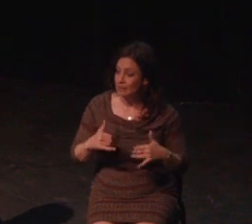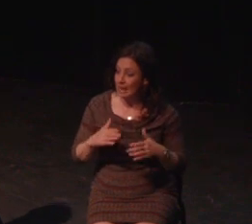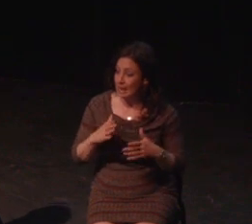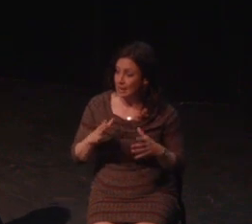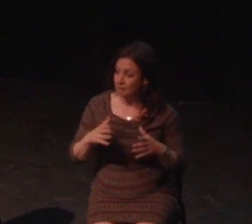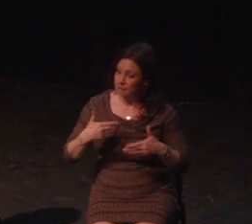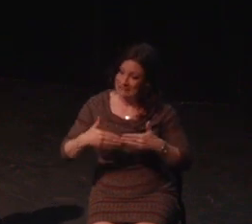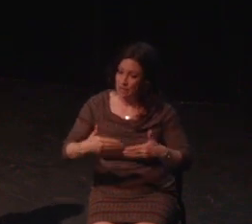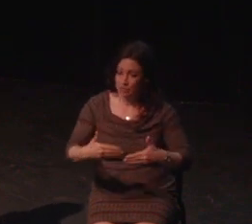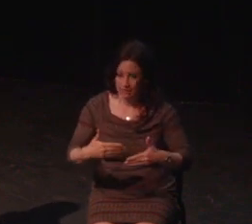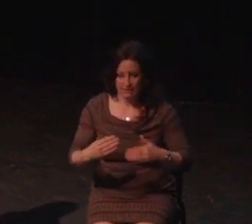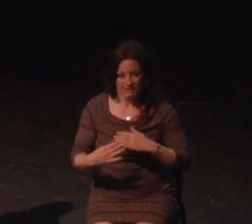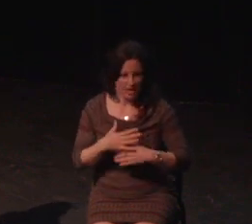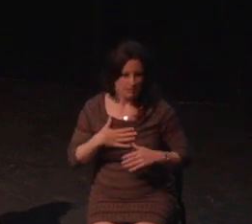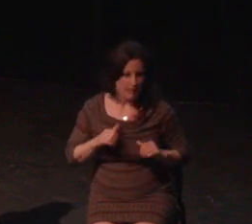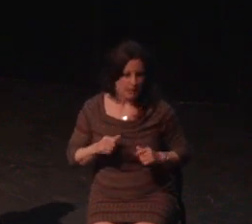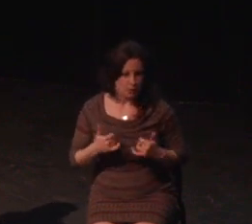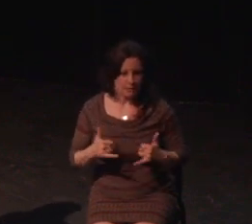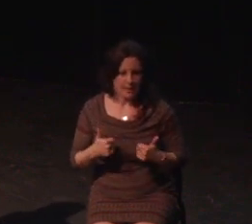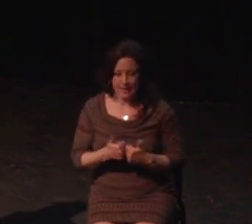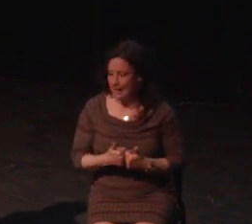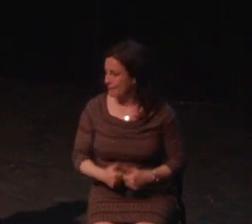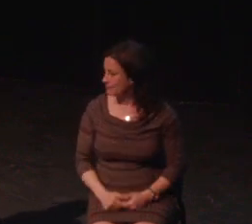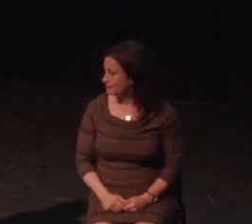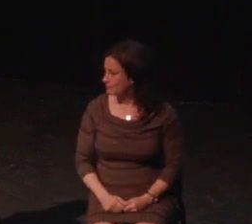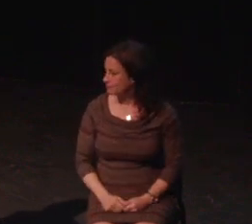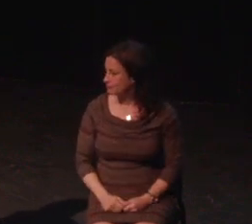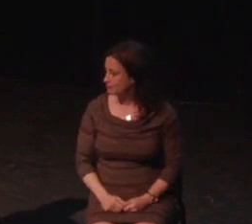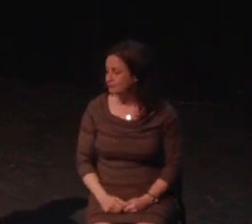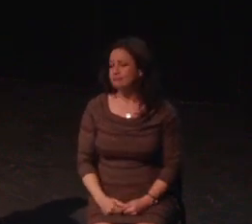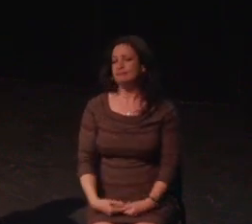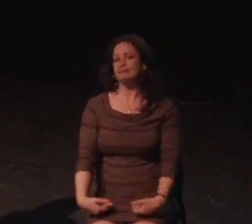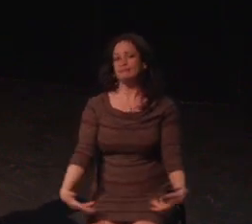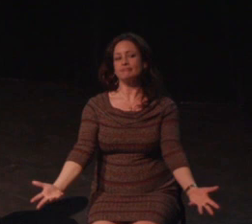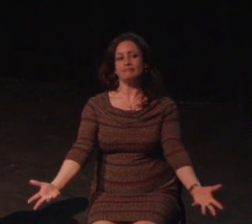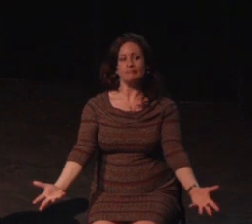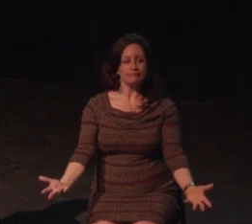Now, what I'm about to say does kind of go against the grain of